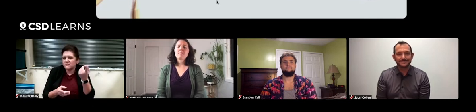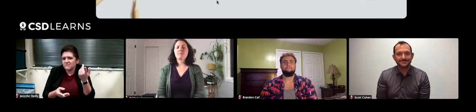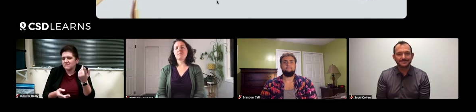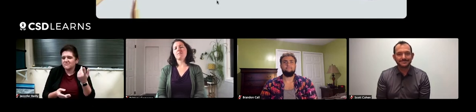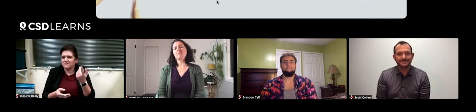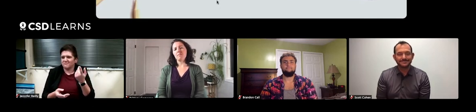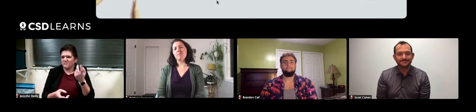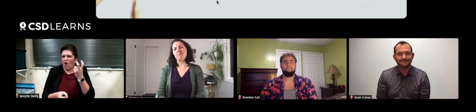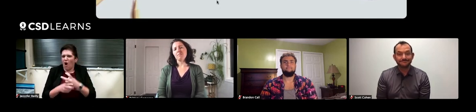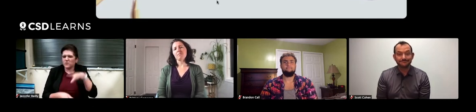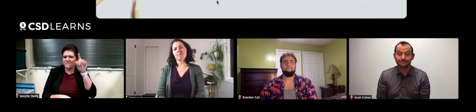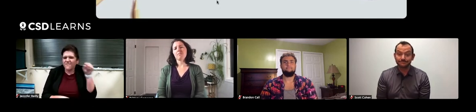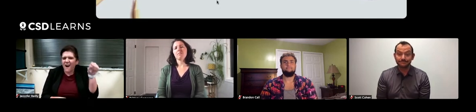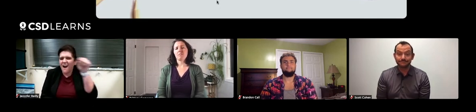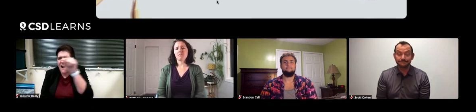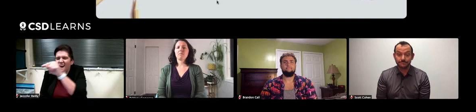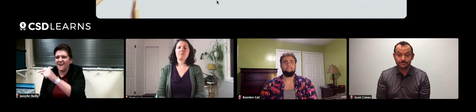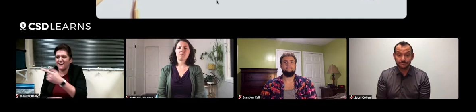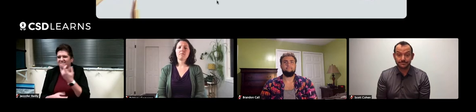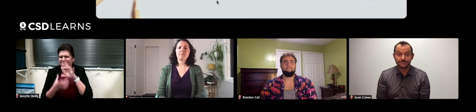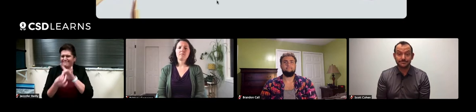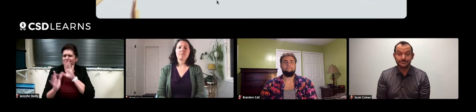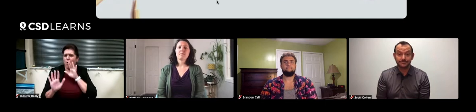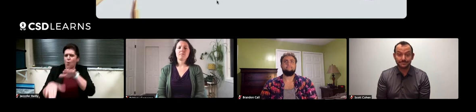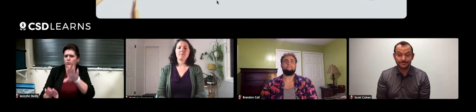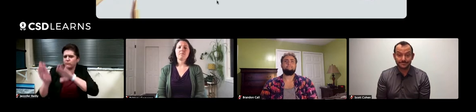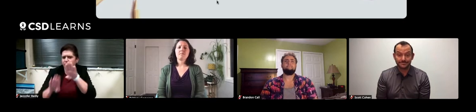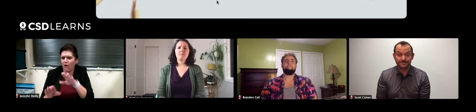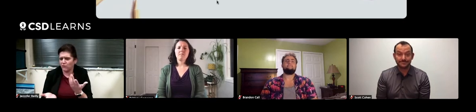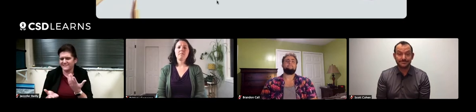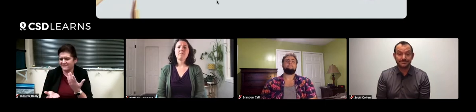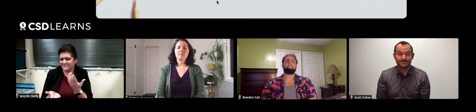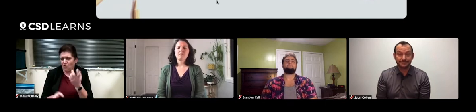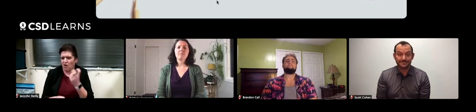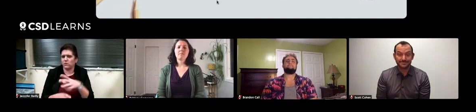because sometimes it's hard to find to see deaf people working in ocean biology.